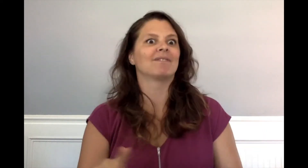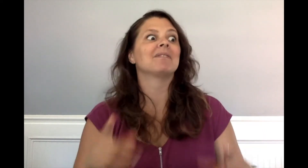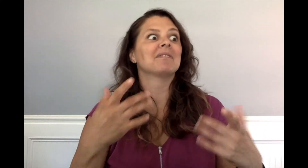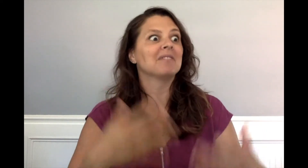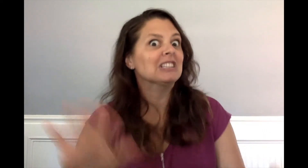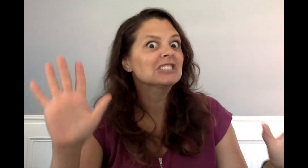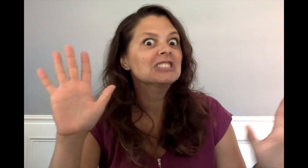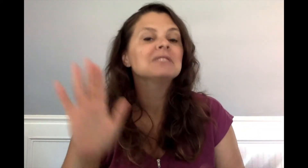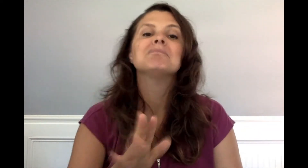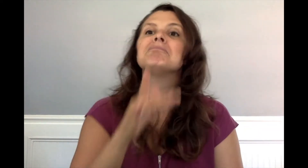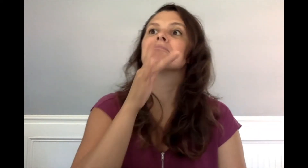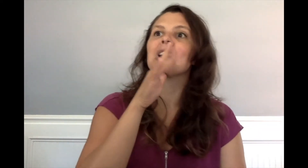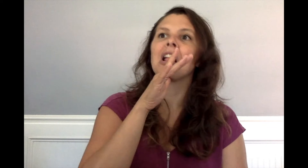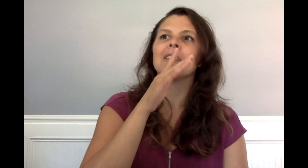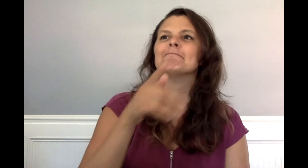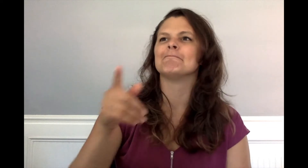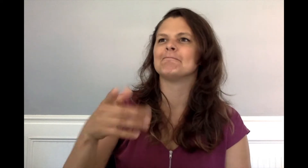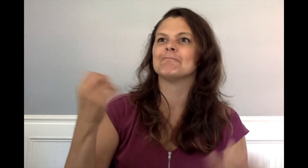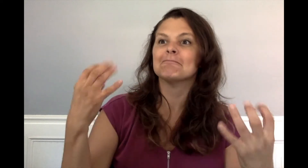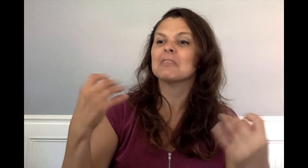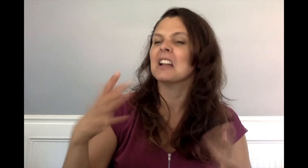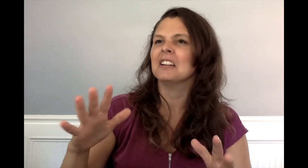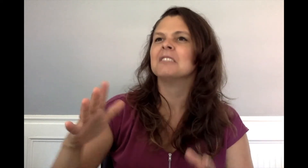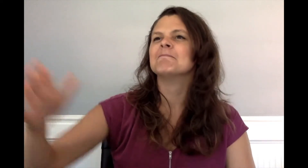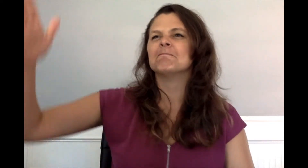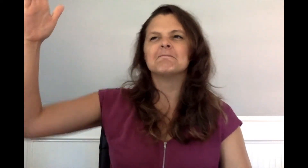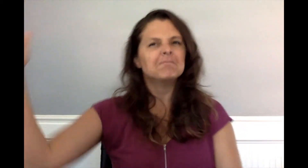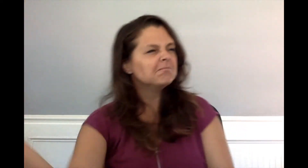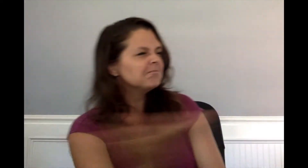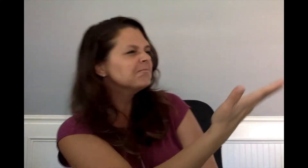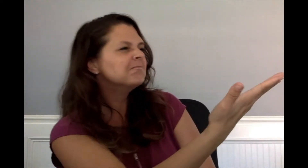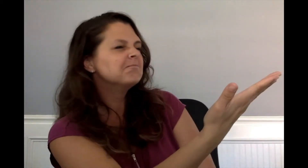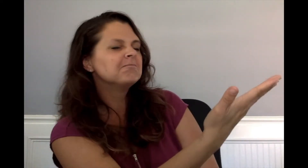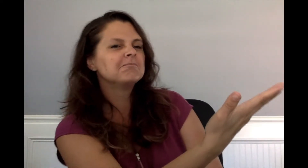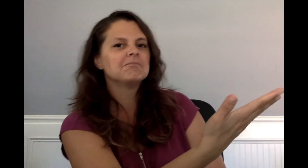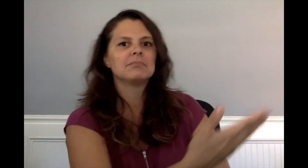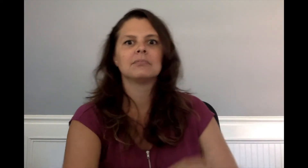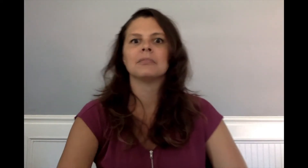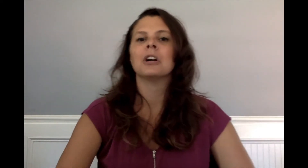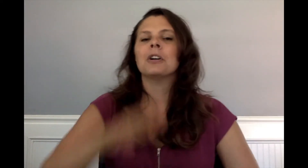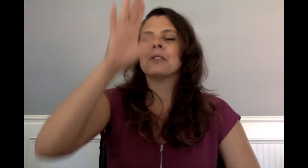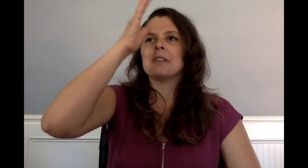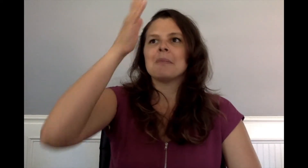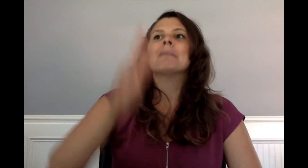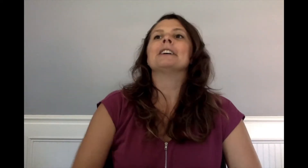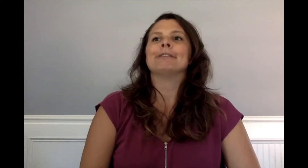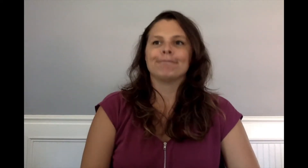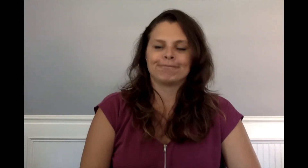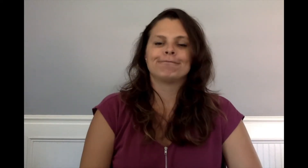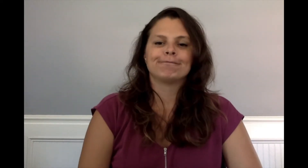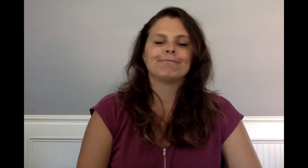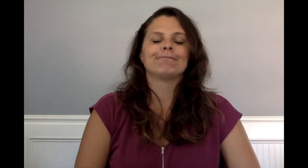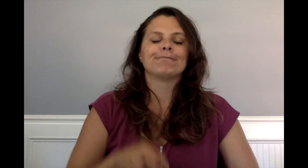Finally Mrs. Castle stopped signing and pointed upstairs with a sweep of her arm.